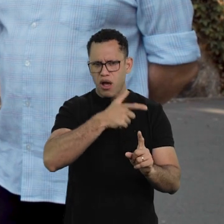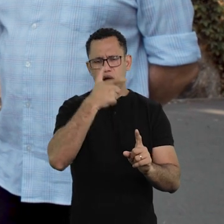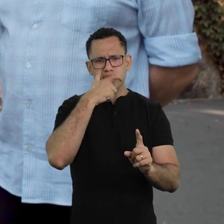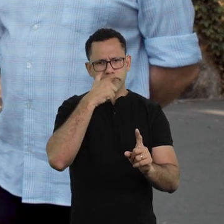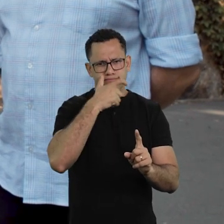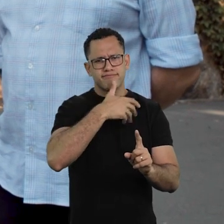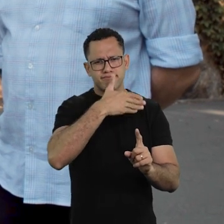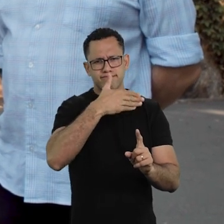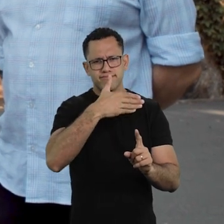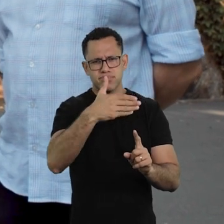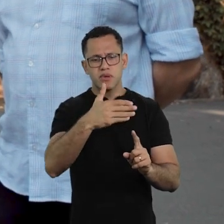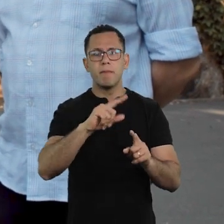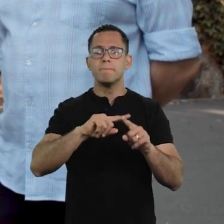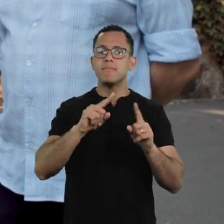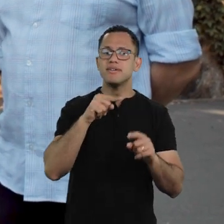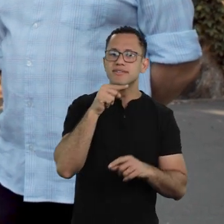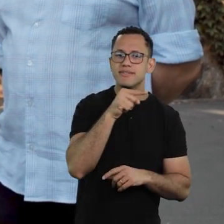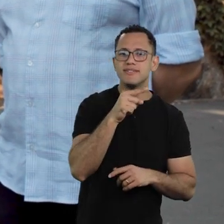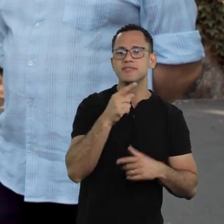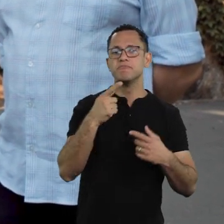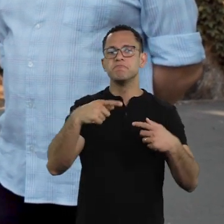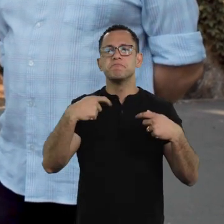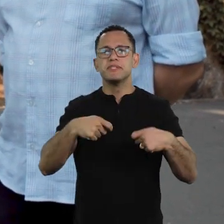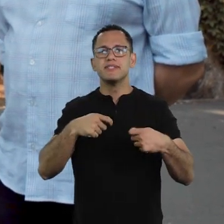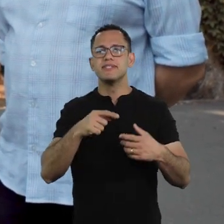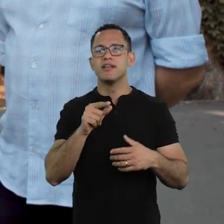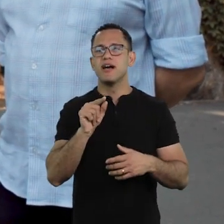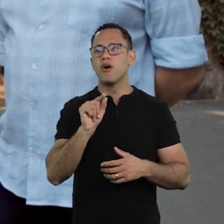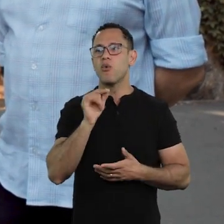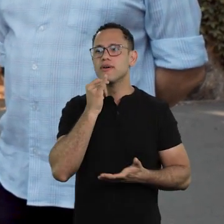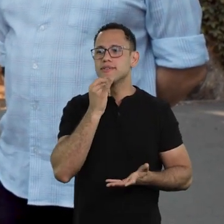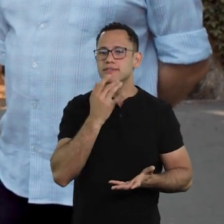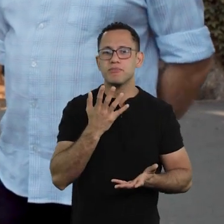I think these works of art demand that, how can I say...